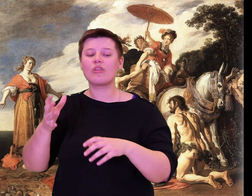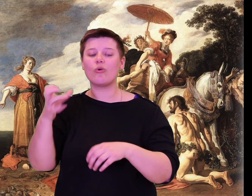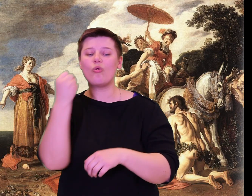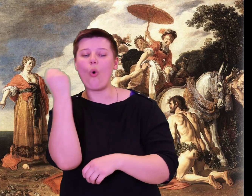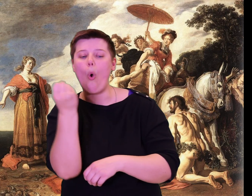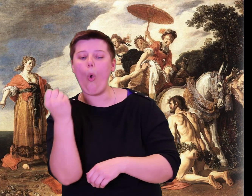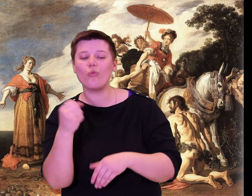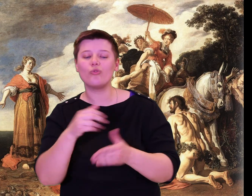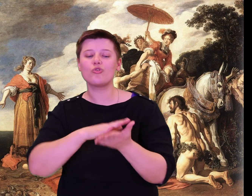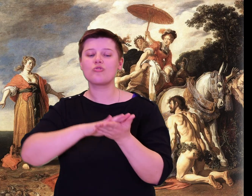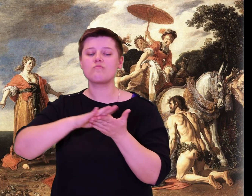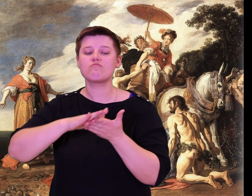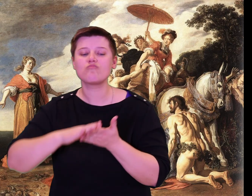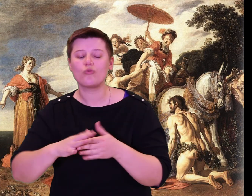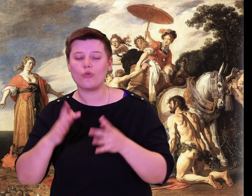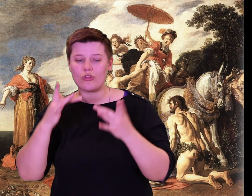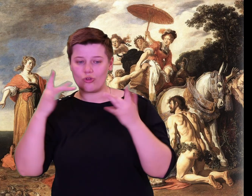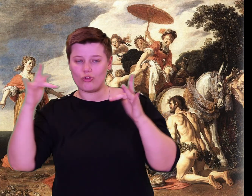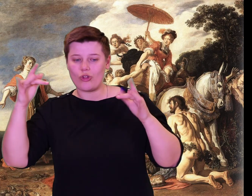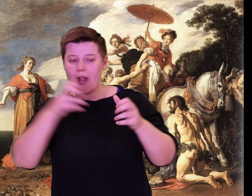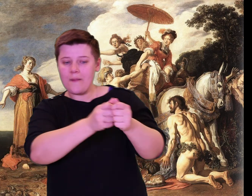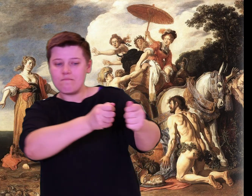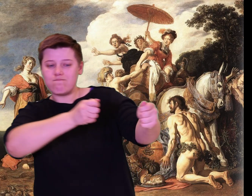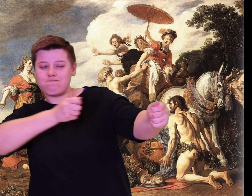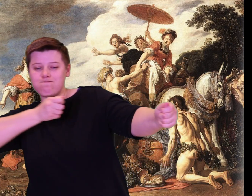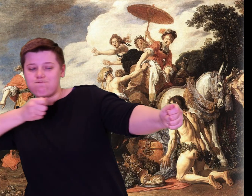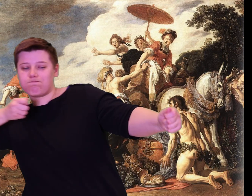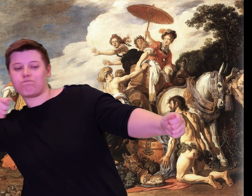Who would fight with a friend?